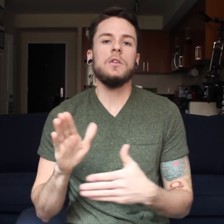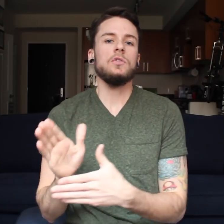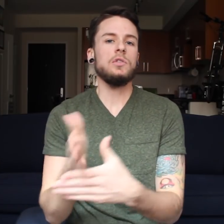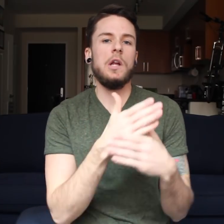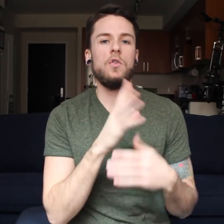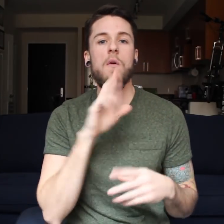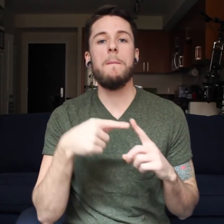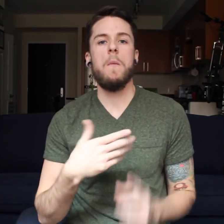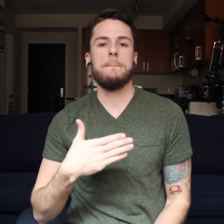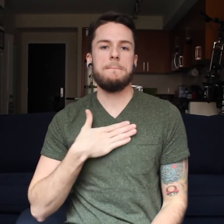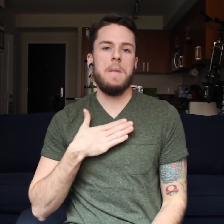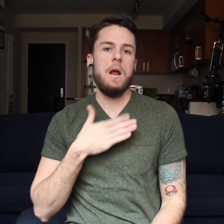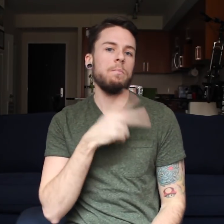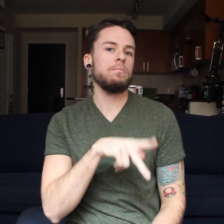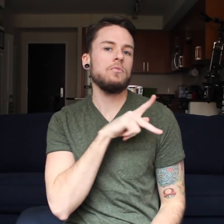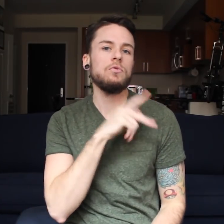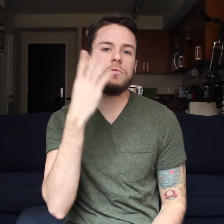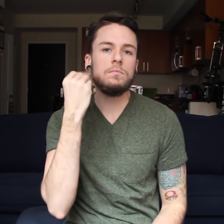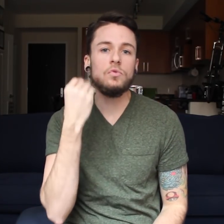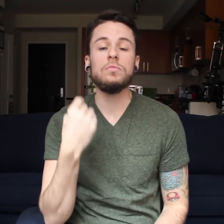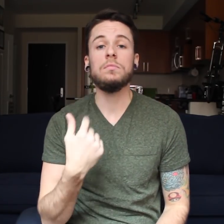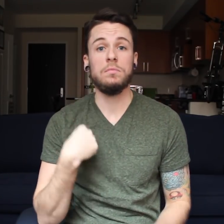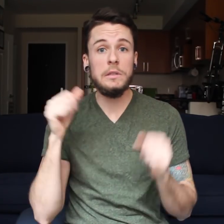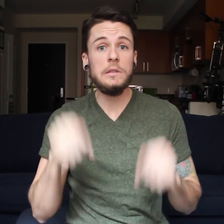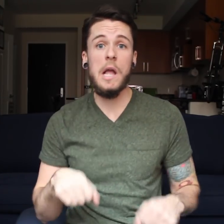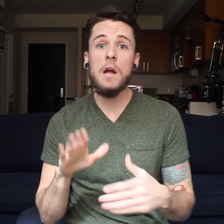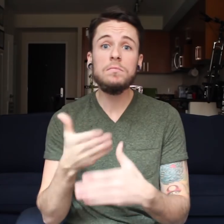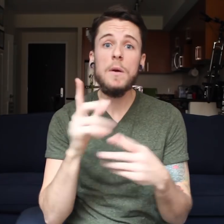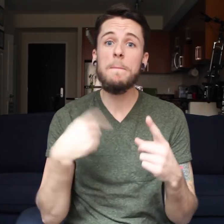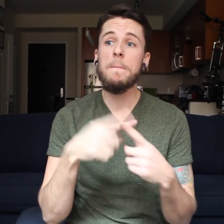I can only share about my personal experiences and I can’t share about